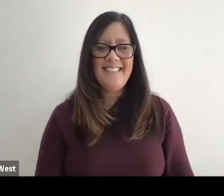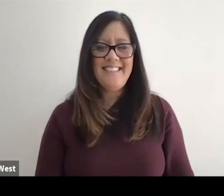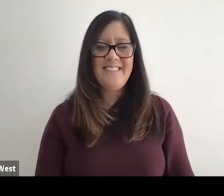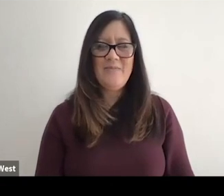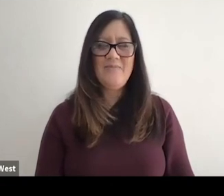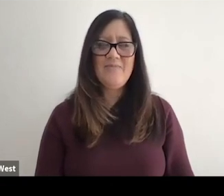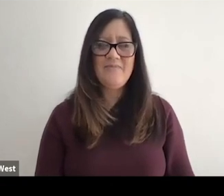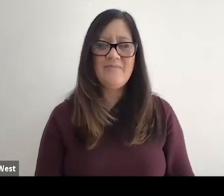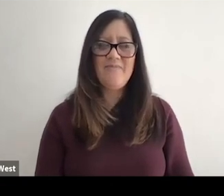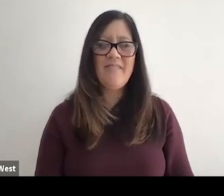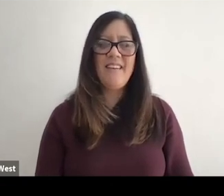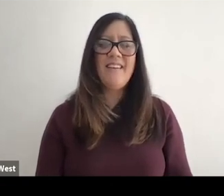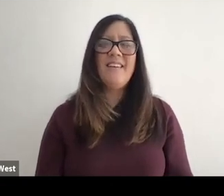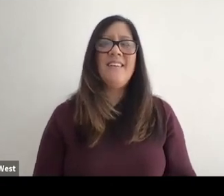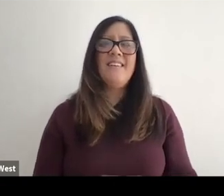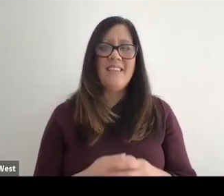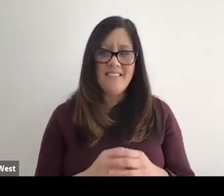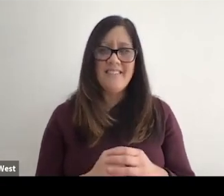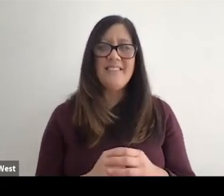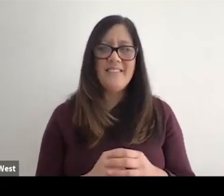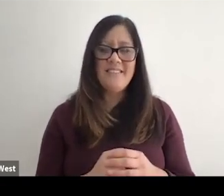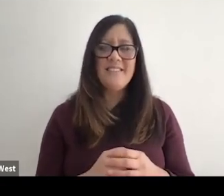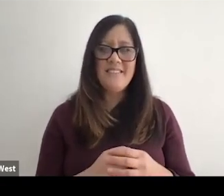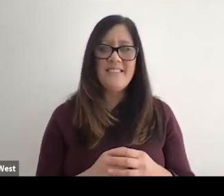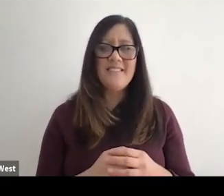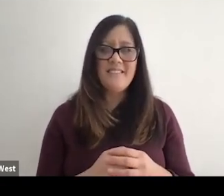So anyway, on the elevator elevator ride down the shaft and back out